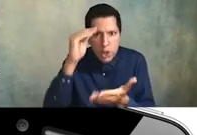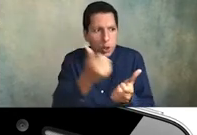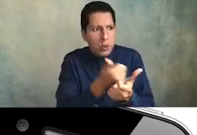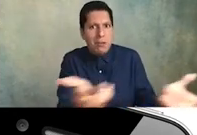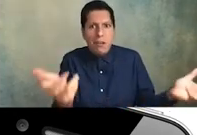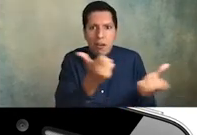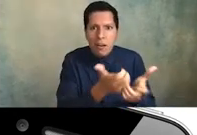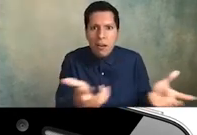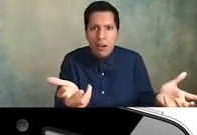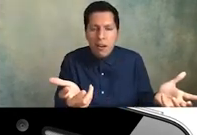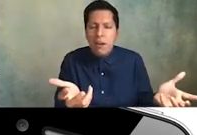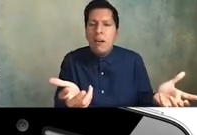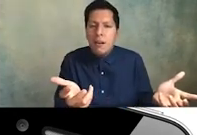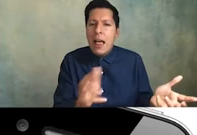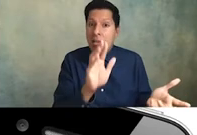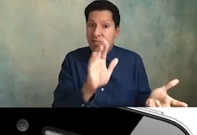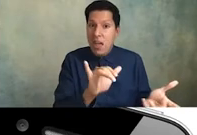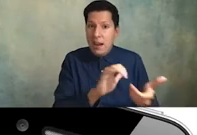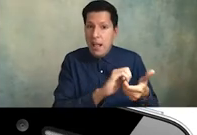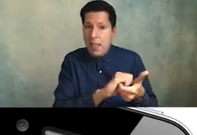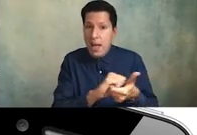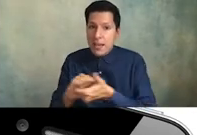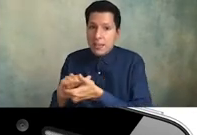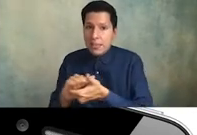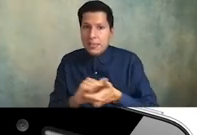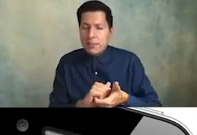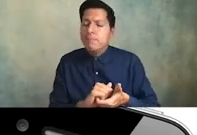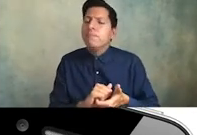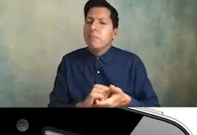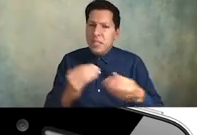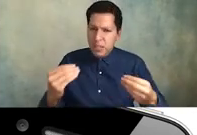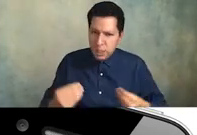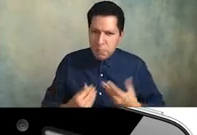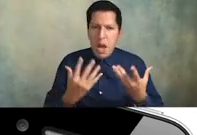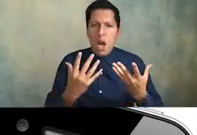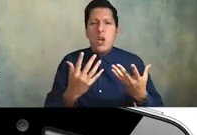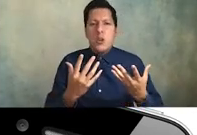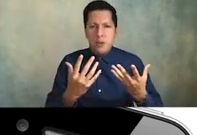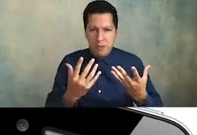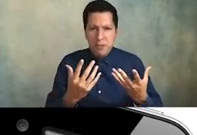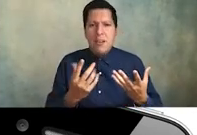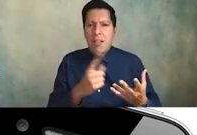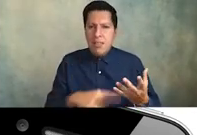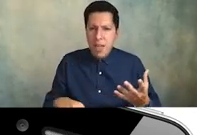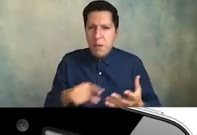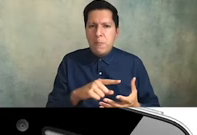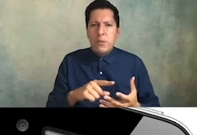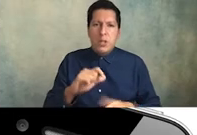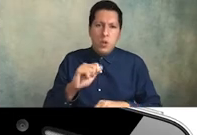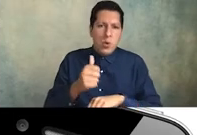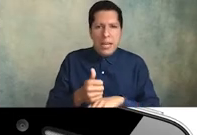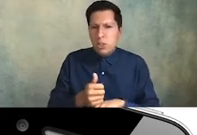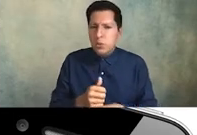that particular alliance inspired then the creation of the liberal arts college's